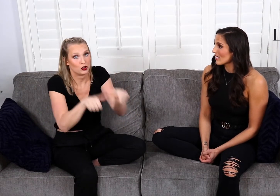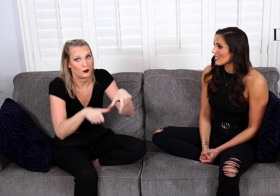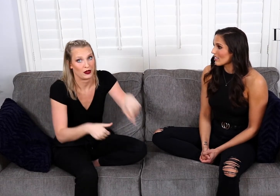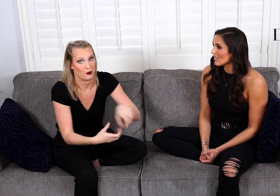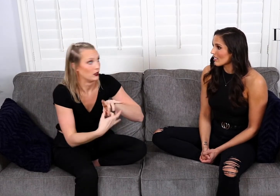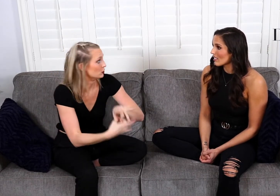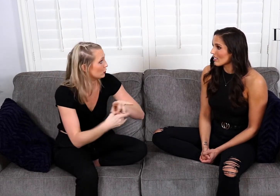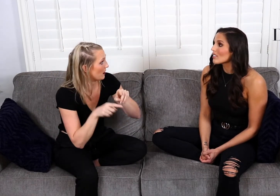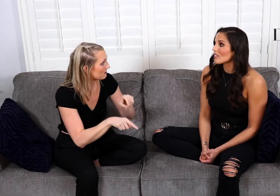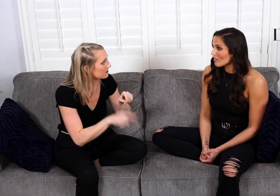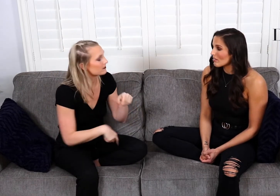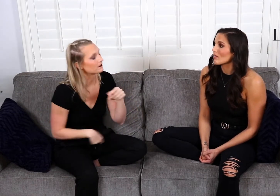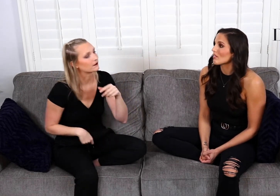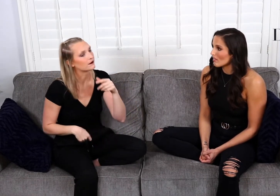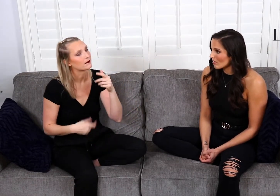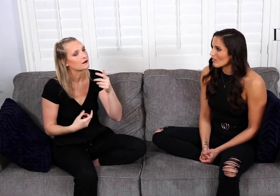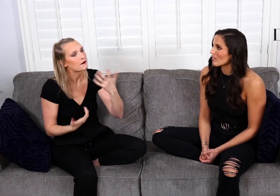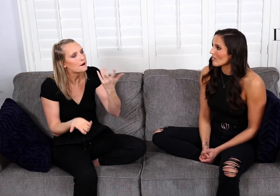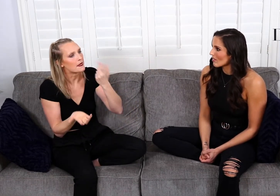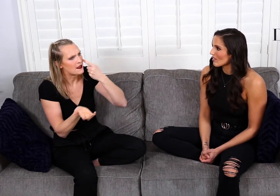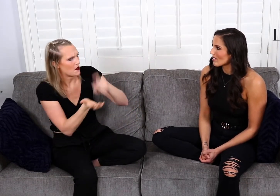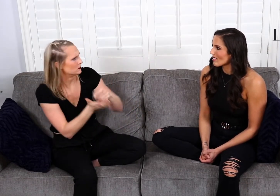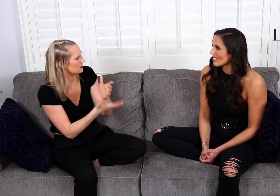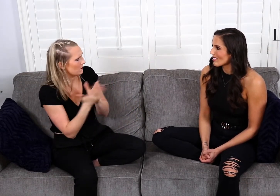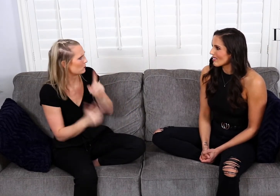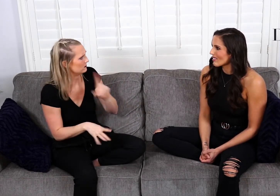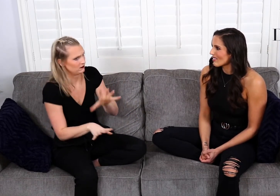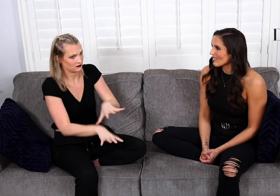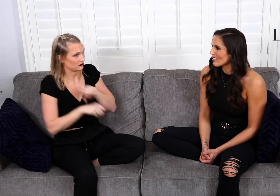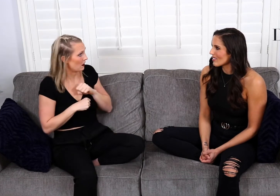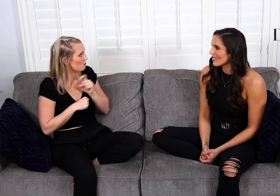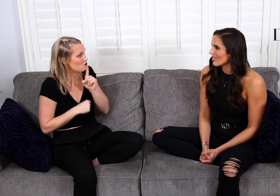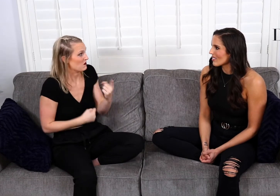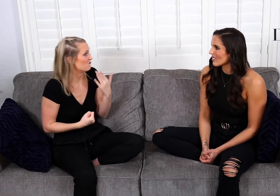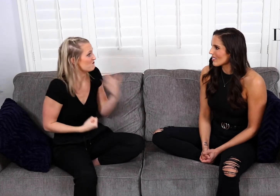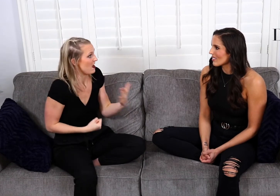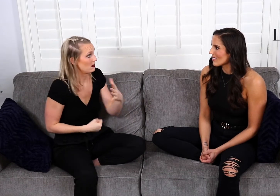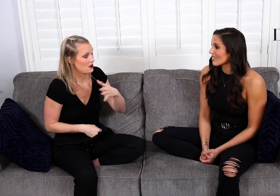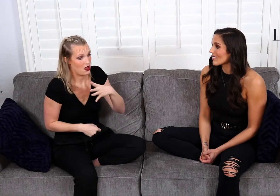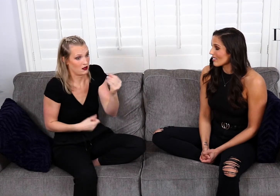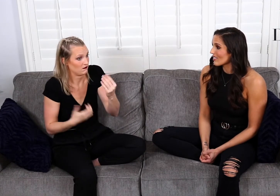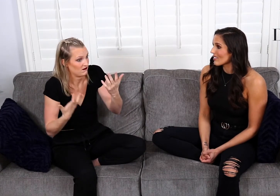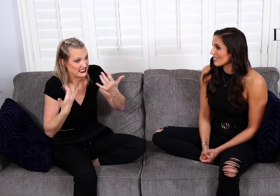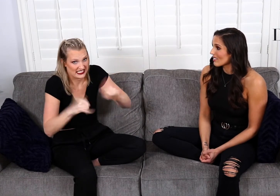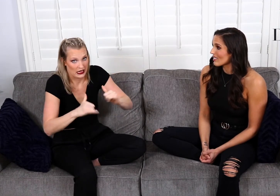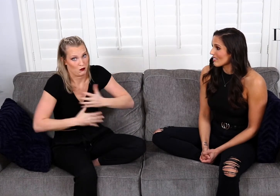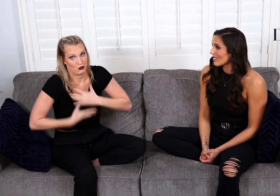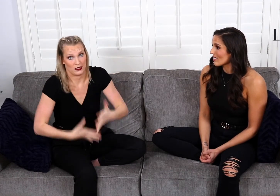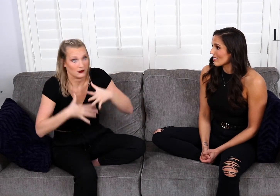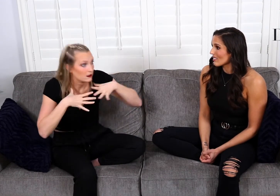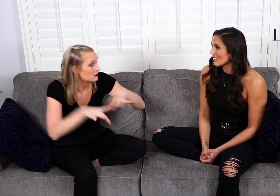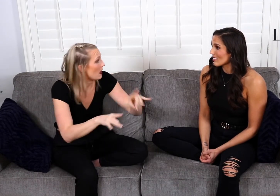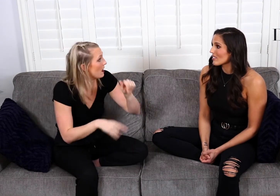to continue this relationship. I noticed that some take it really well and they are still willing to learn ASL and you